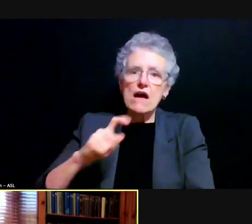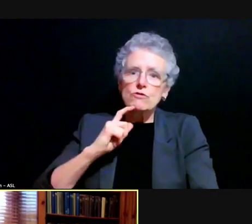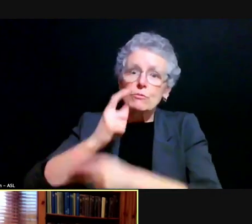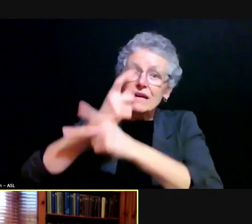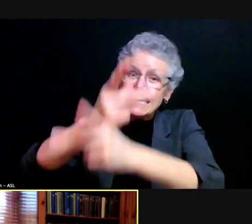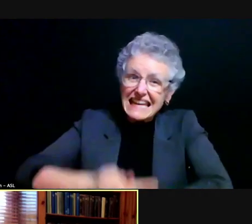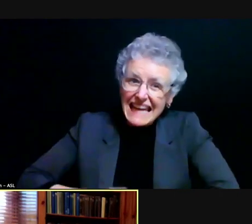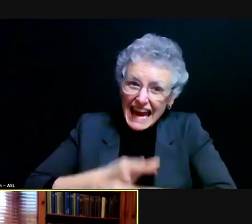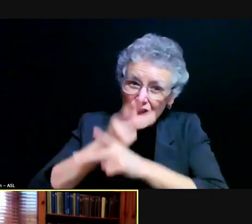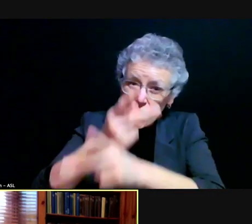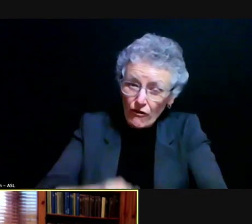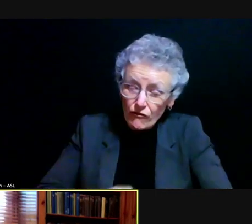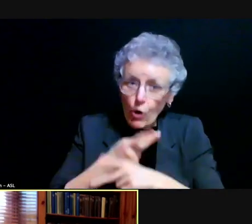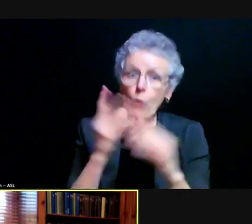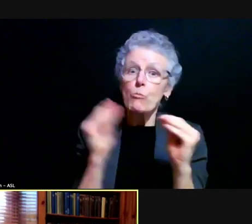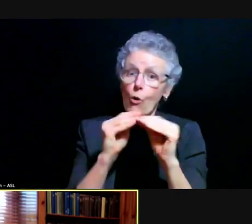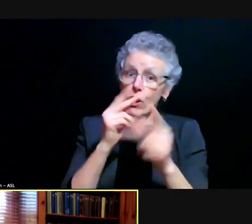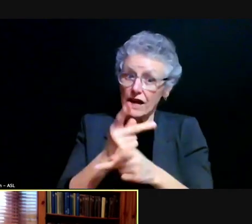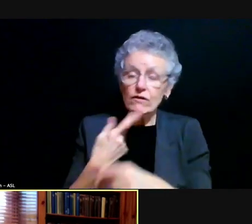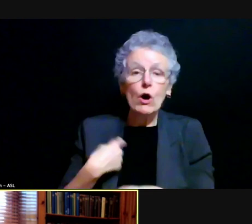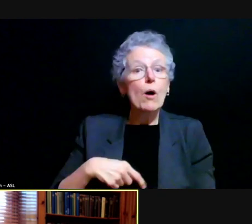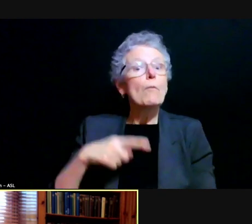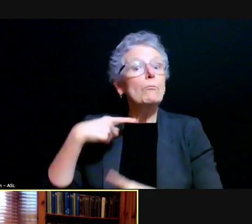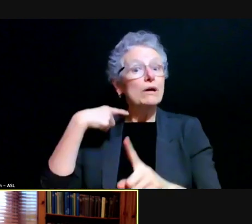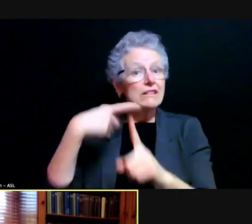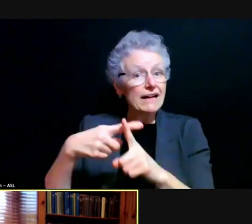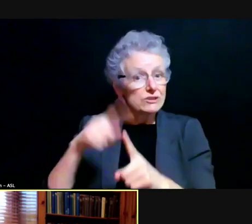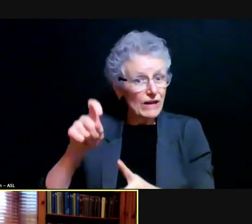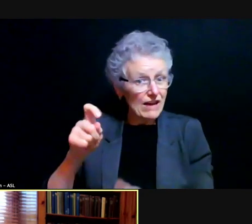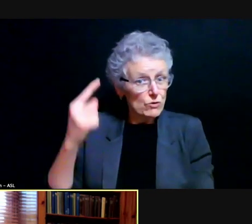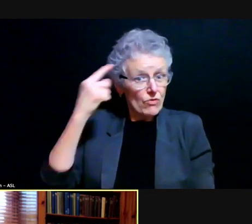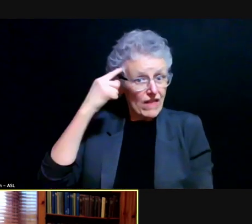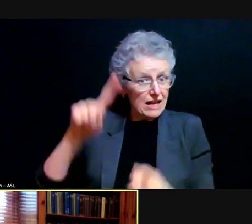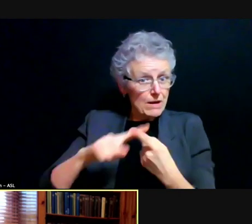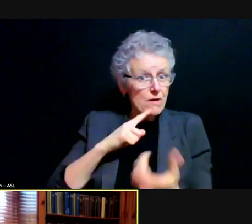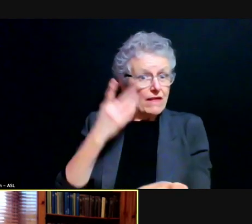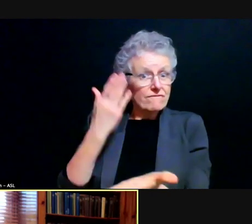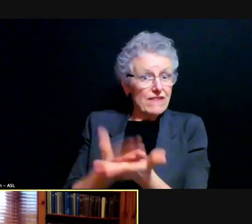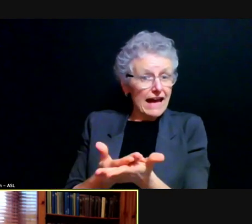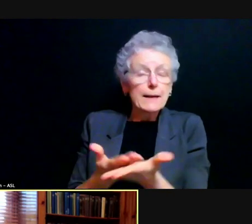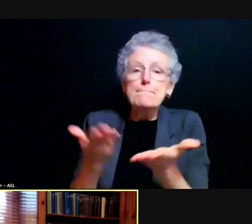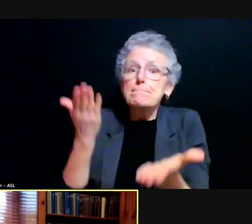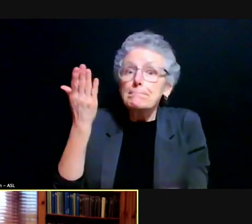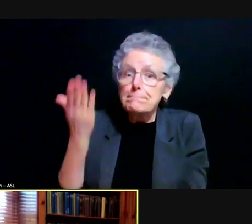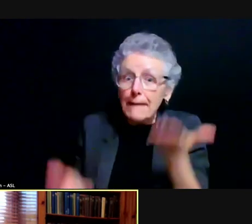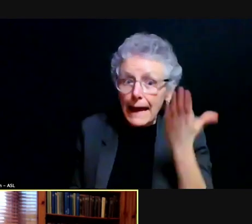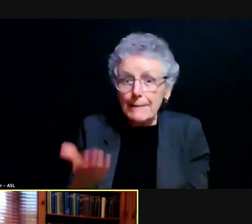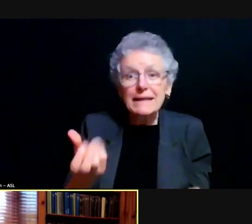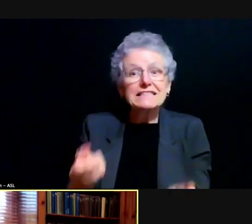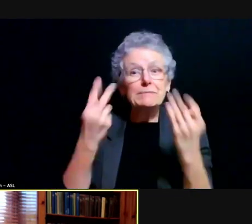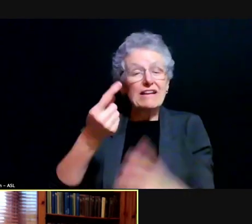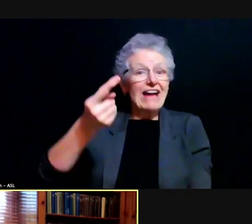And I also think we have to take account of the fact that perhaps as many as half of the cases if not more